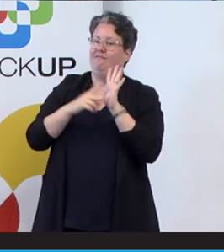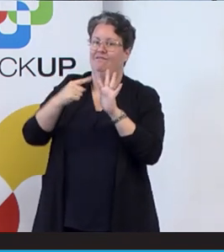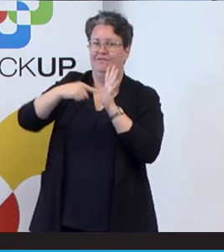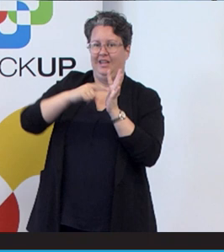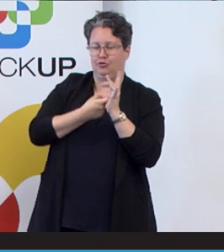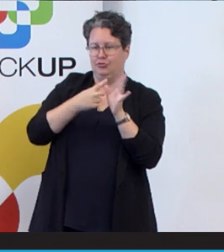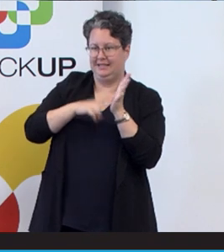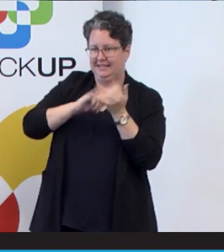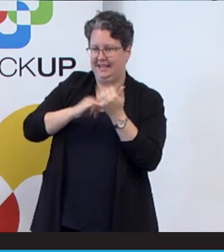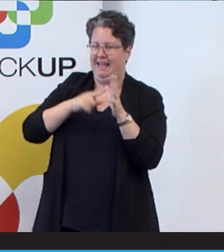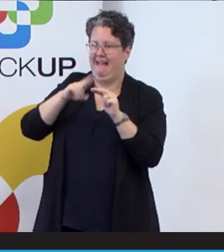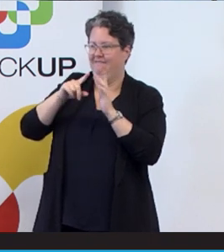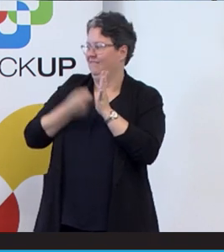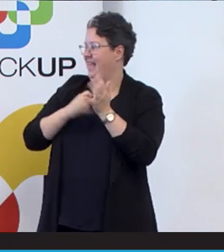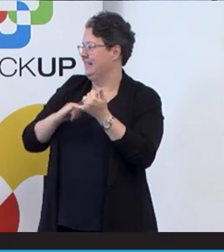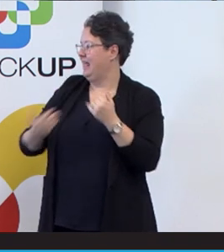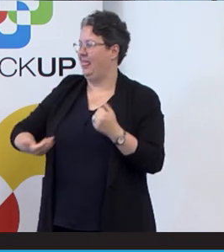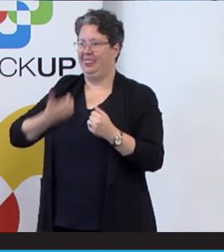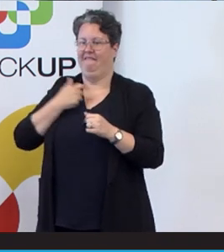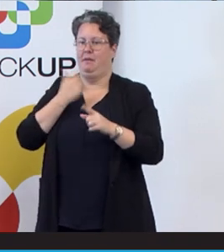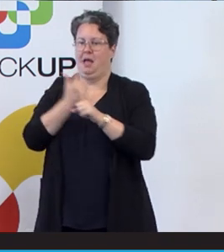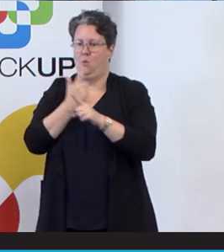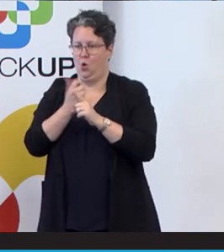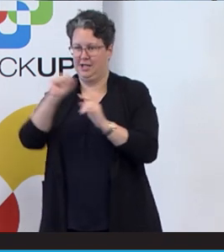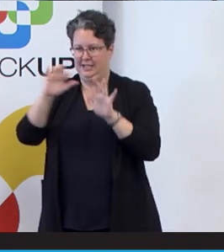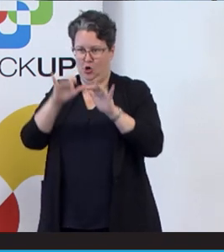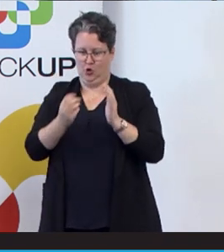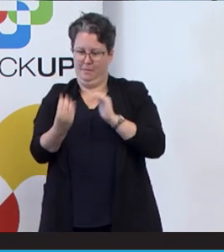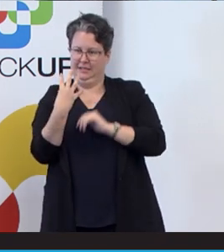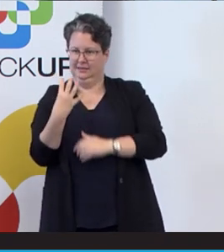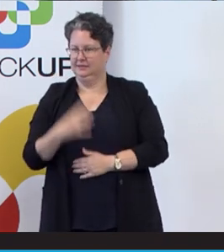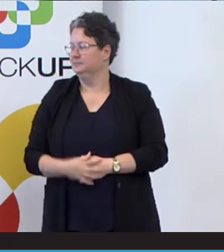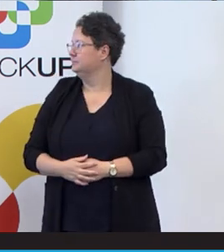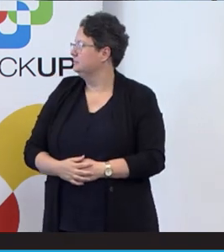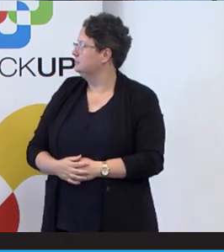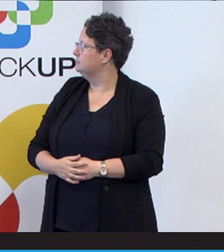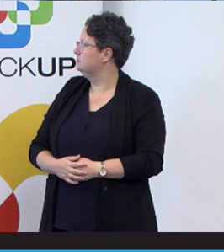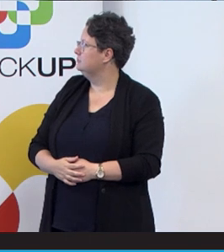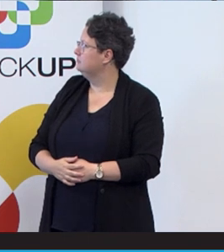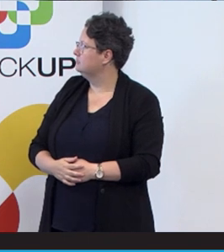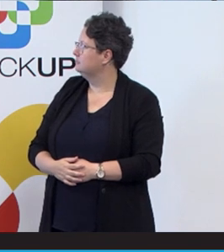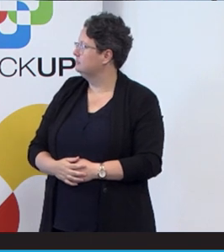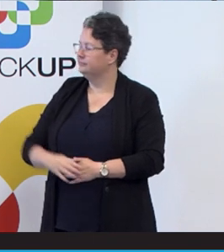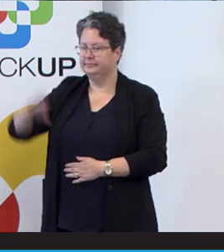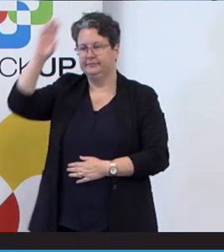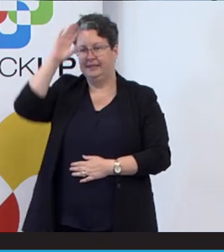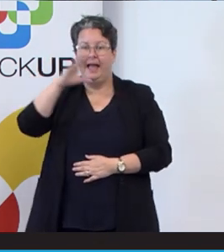words right out of my mouth really. She just sent an email just before. Hi, guys. Just wanted